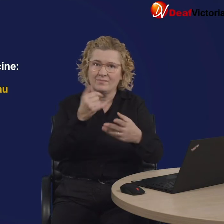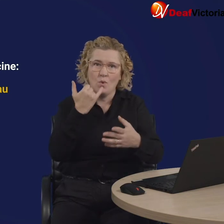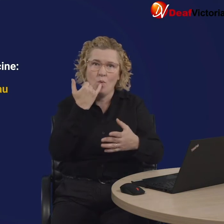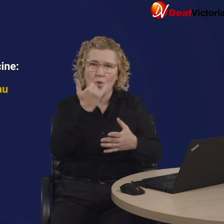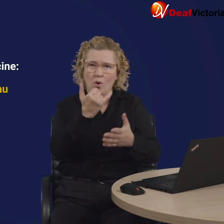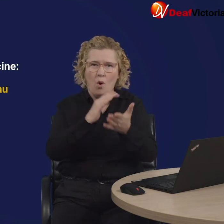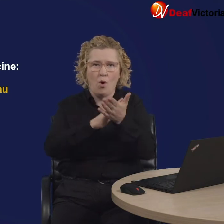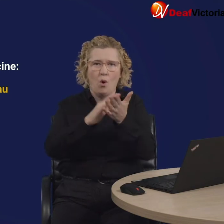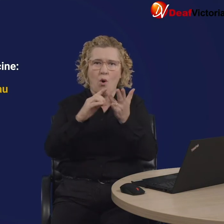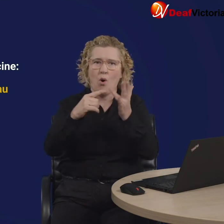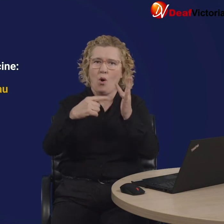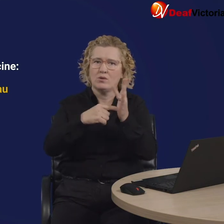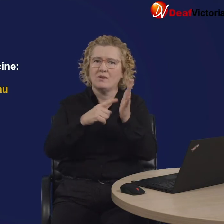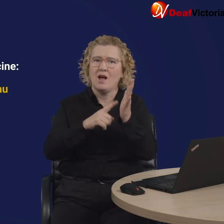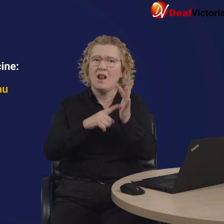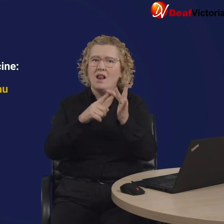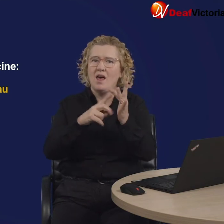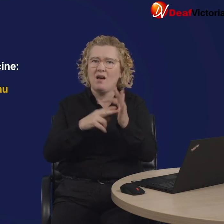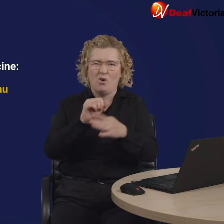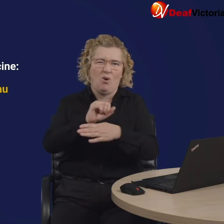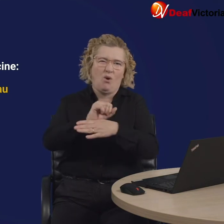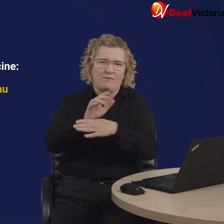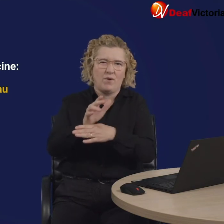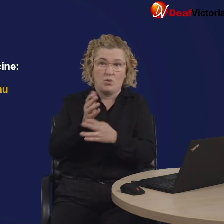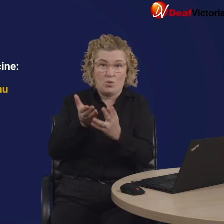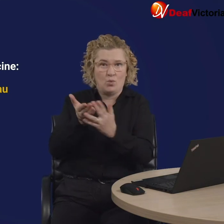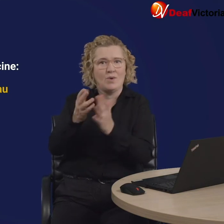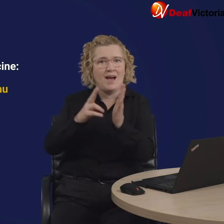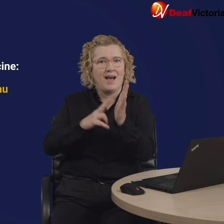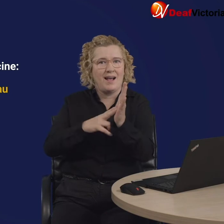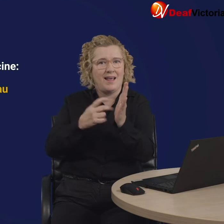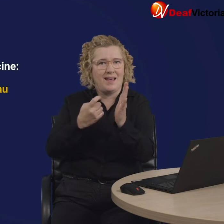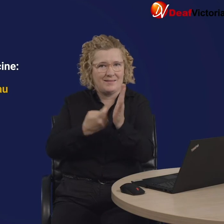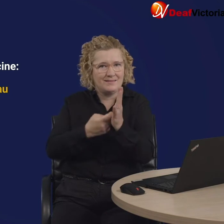I can ring the COVID-19 hotline via the NRS,